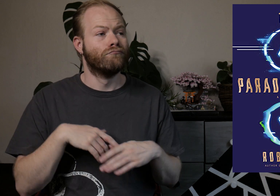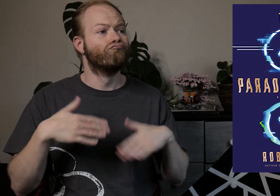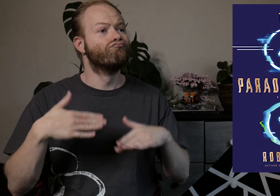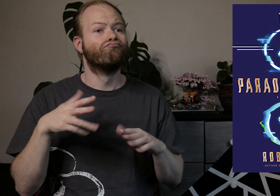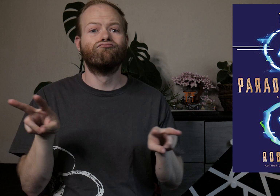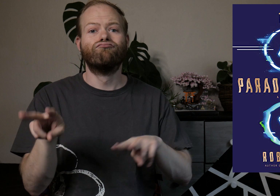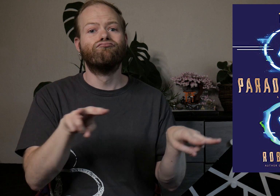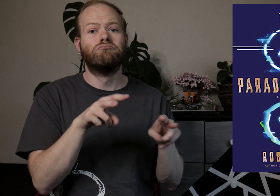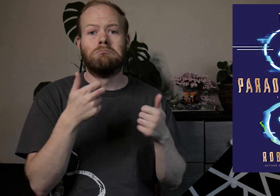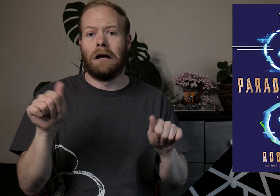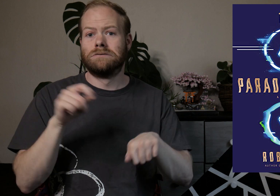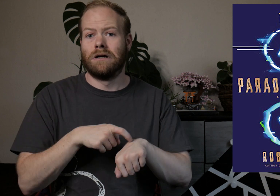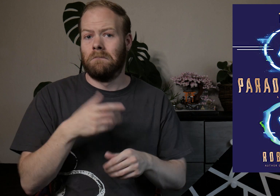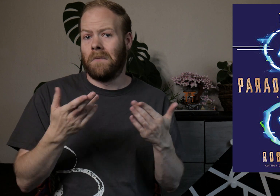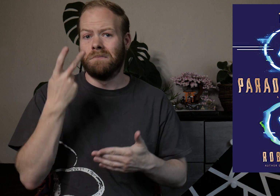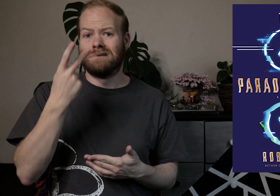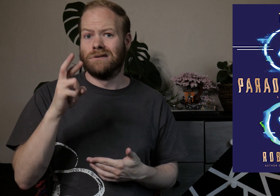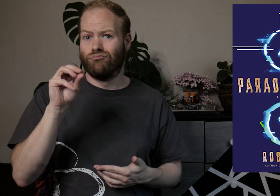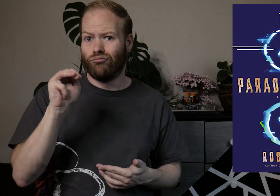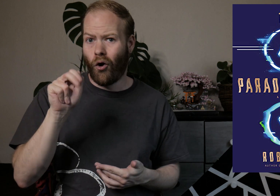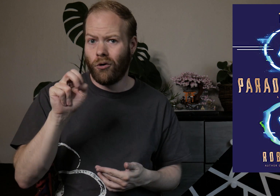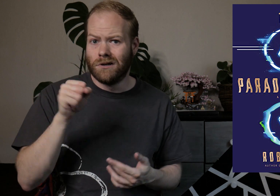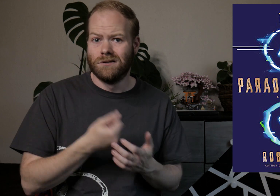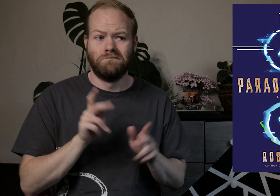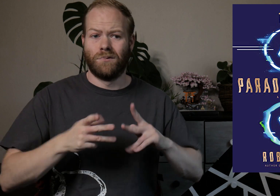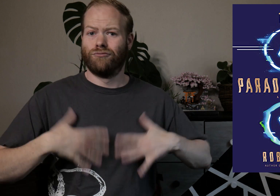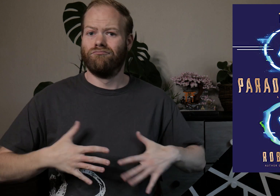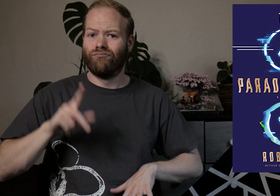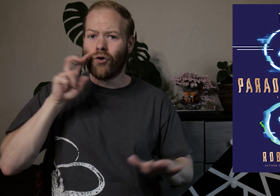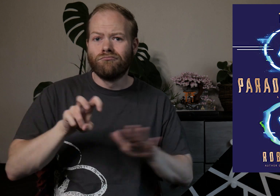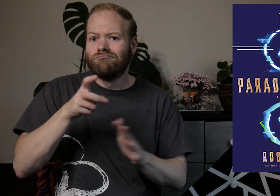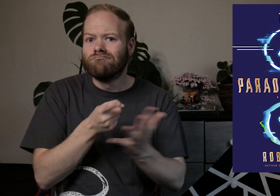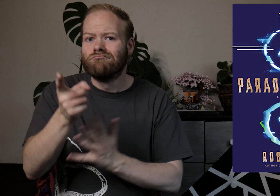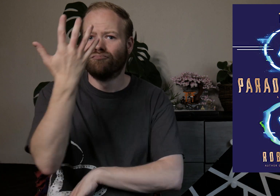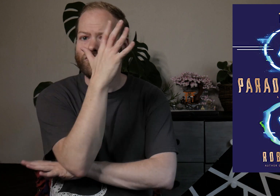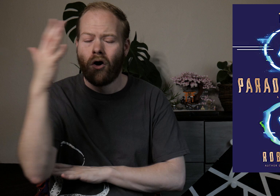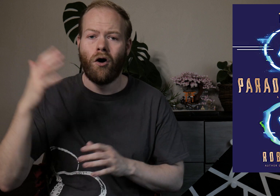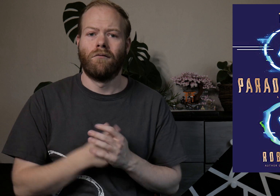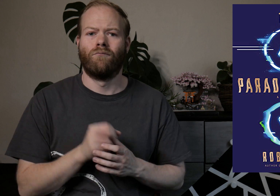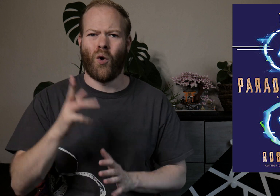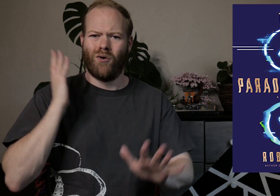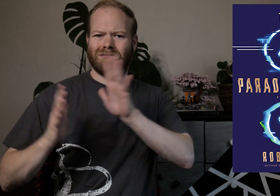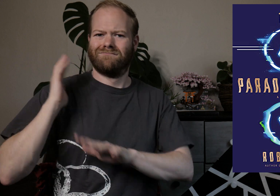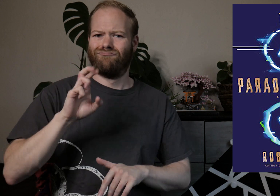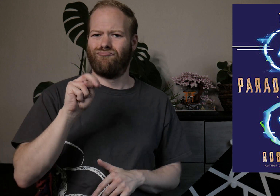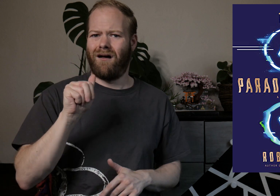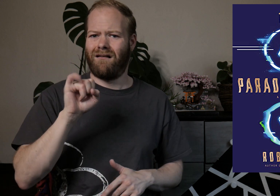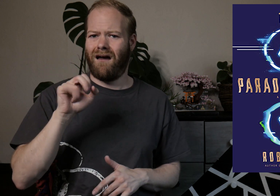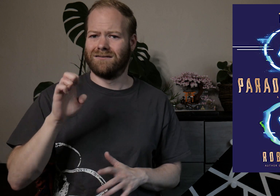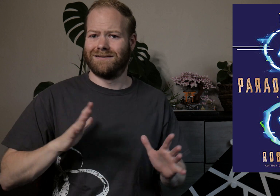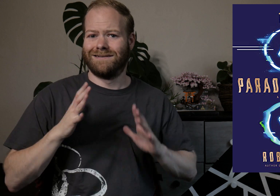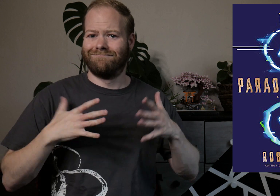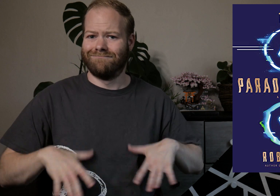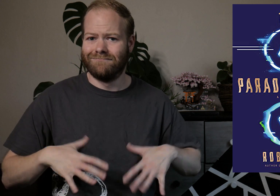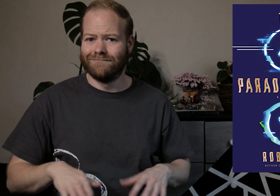Walk through at any time and you might see Romans, people dressed for a safari into the jungle, or Renaissance finery.